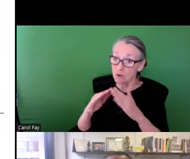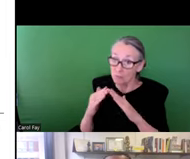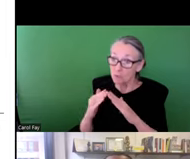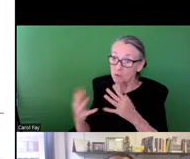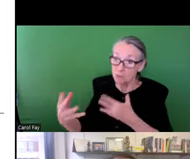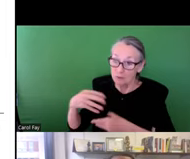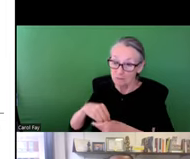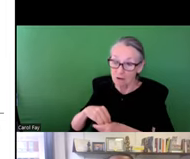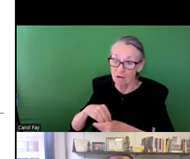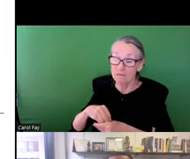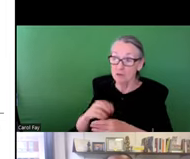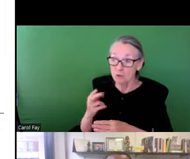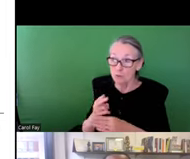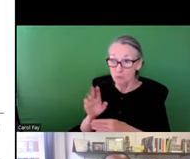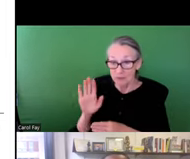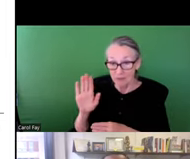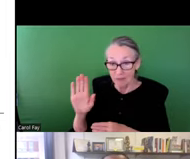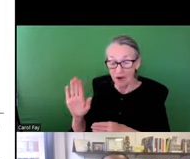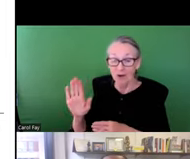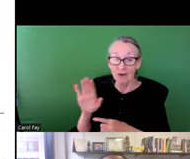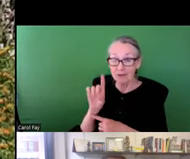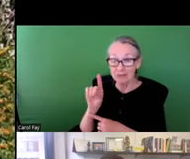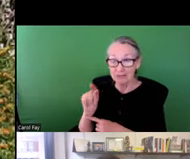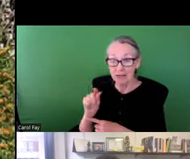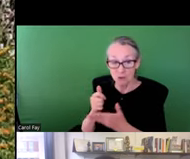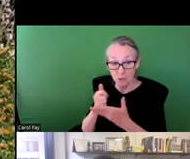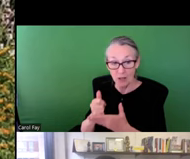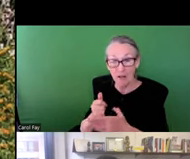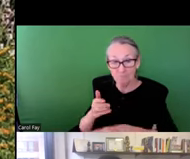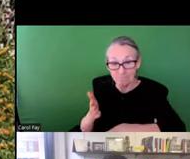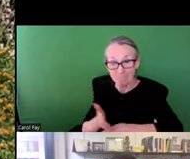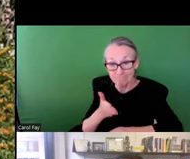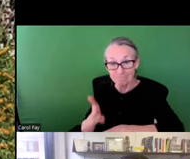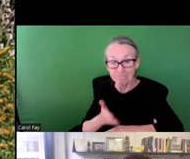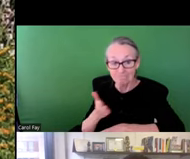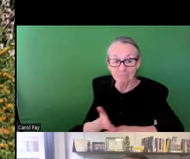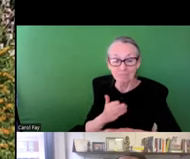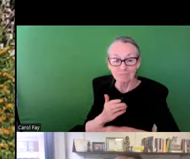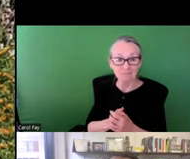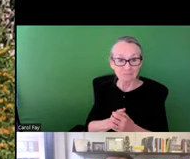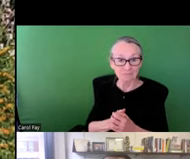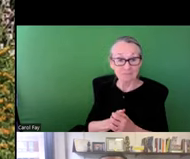disasters. Another opportunity for community folks to be involved and to leverage that data between medication and recovery.